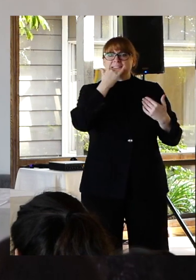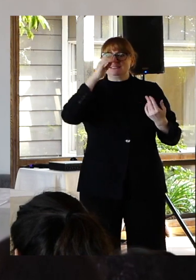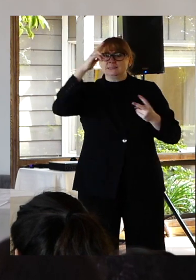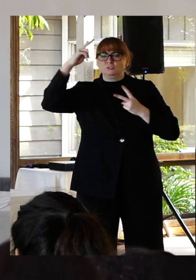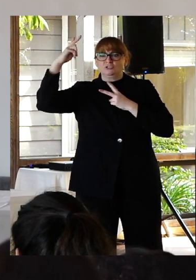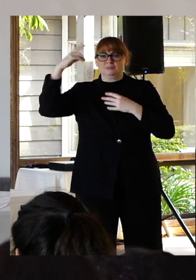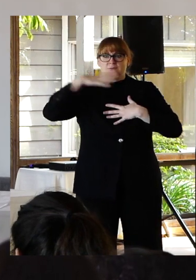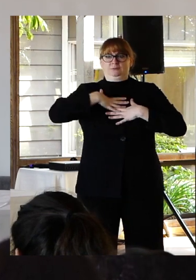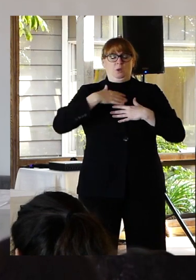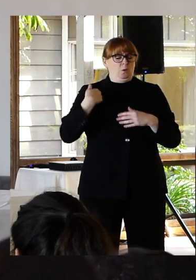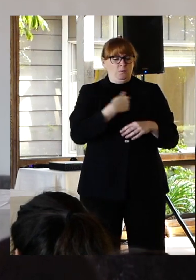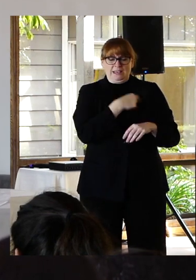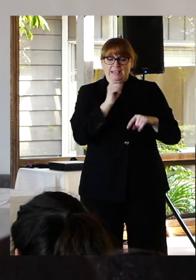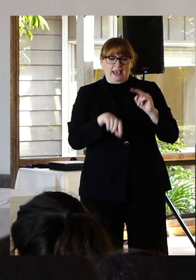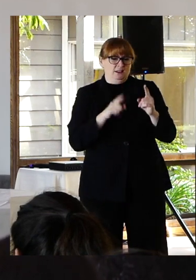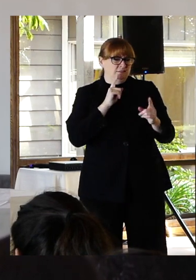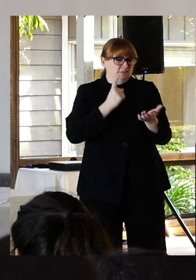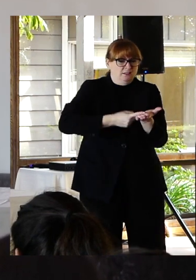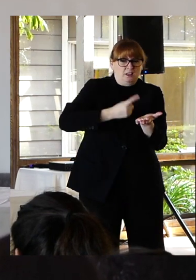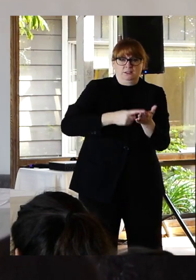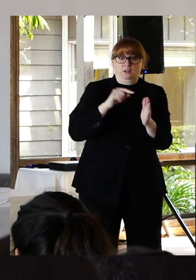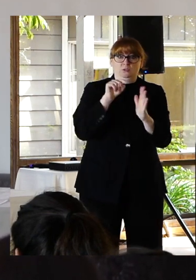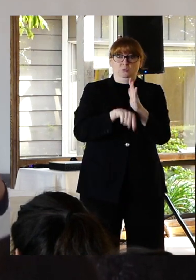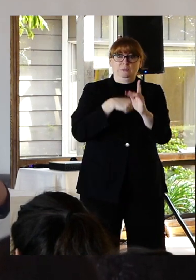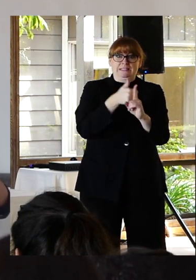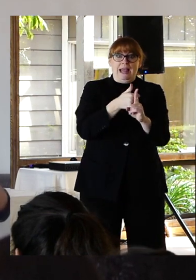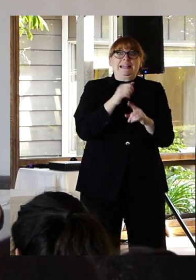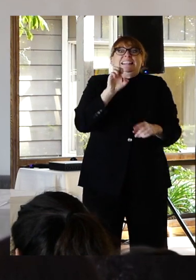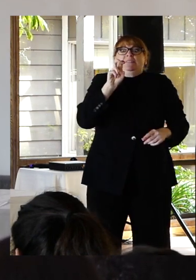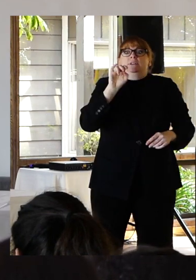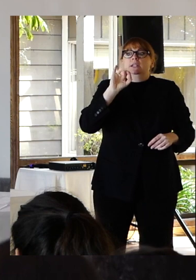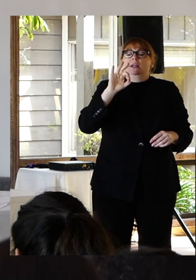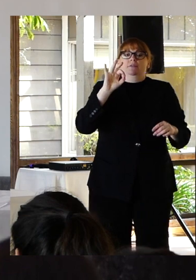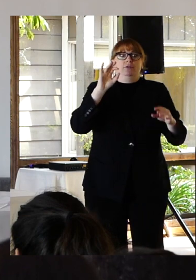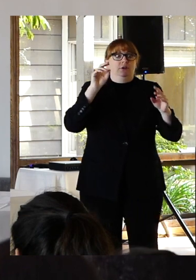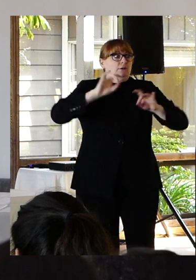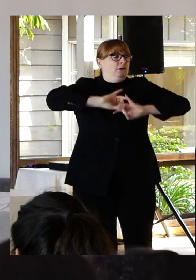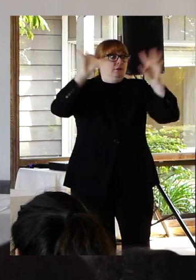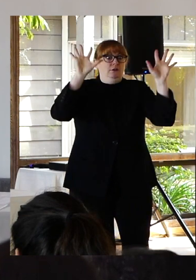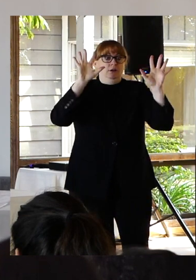with someone even in a crisis moment without pushing them to suicide that